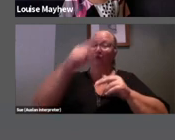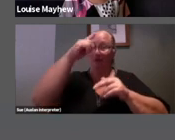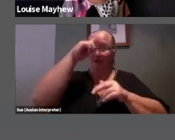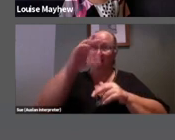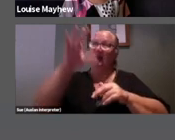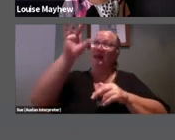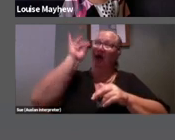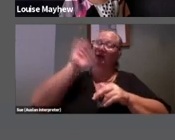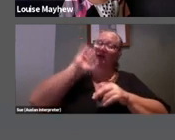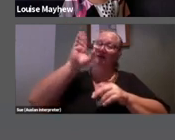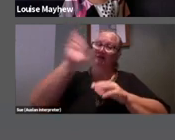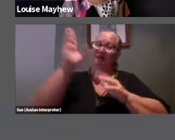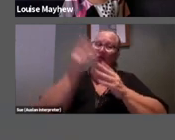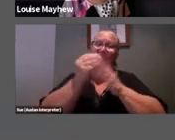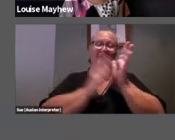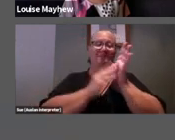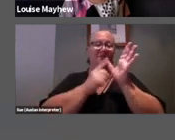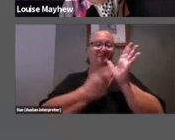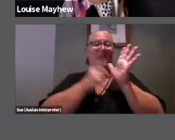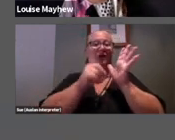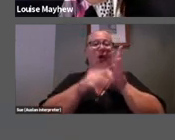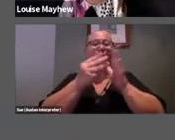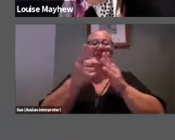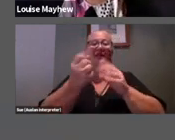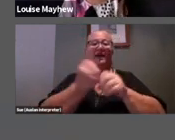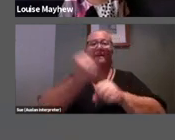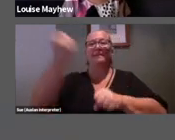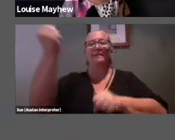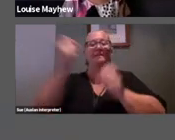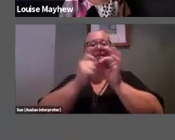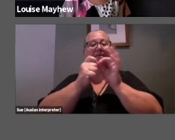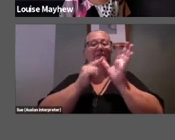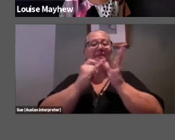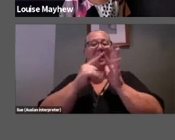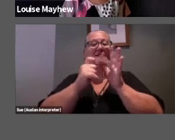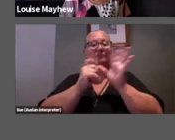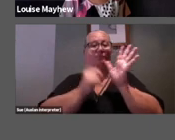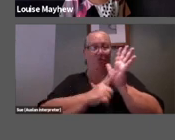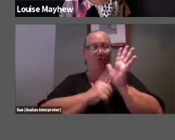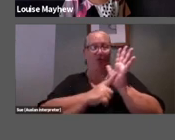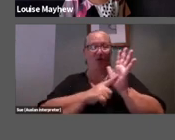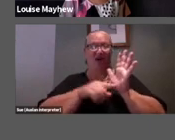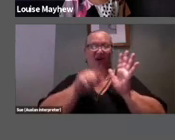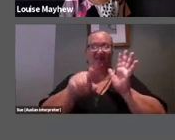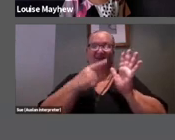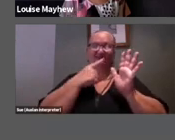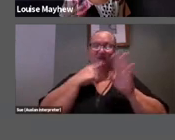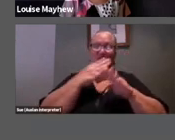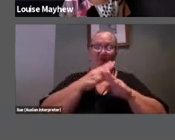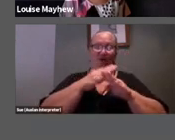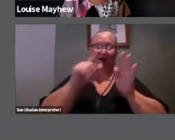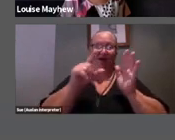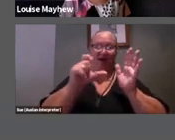baseball bat, it's this type of work by Carsten Holler that Fusinato is